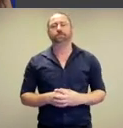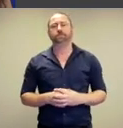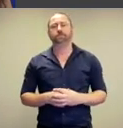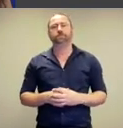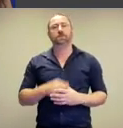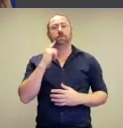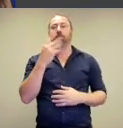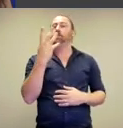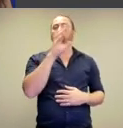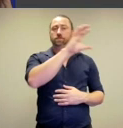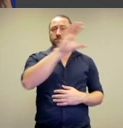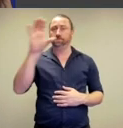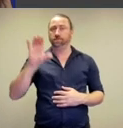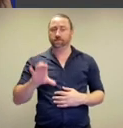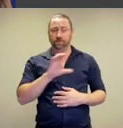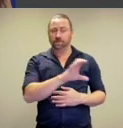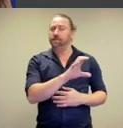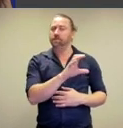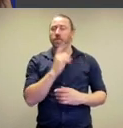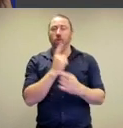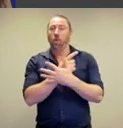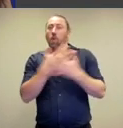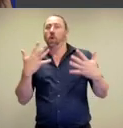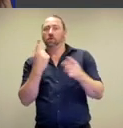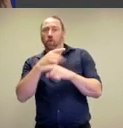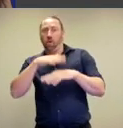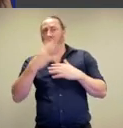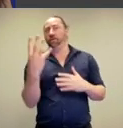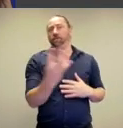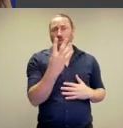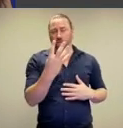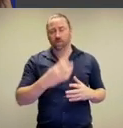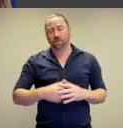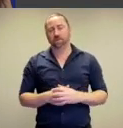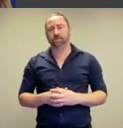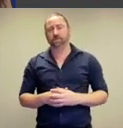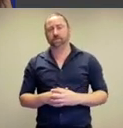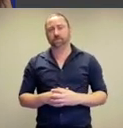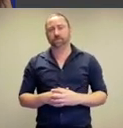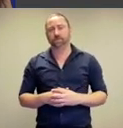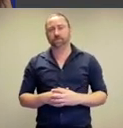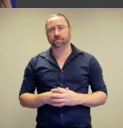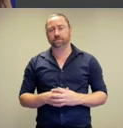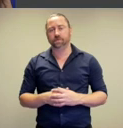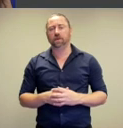what we have on screen is the four key images that I’ll be talking about